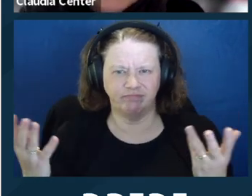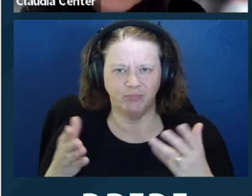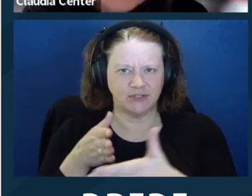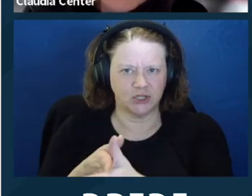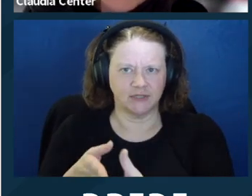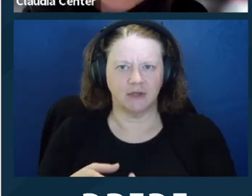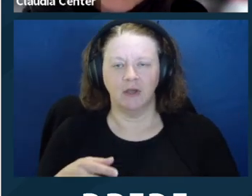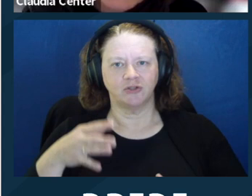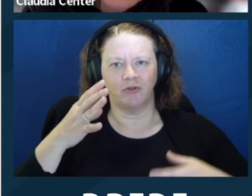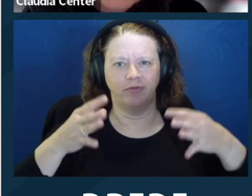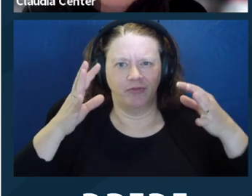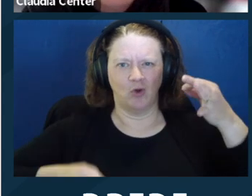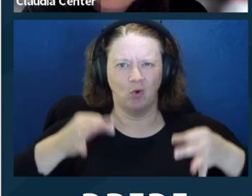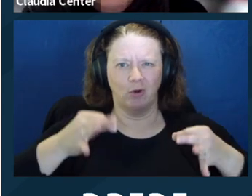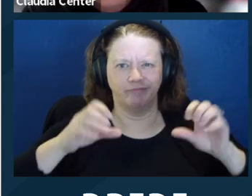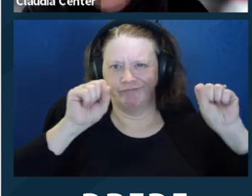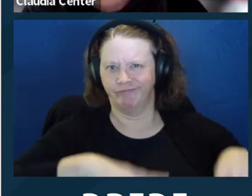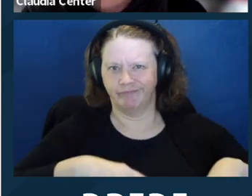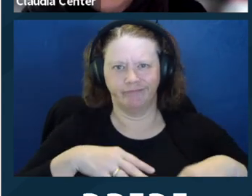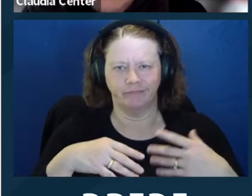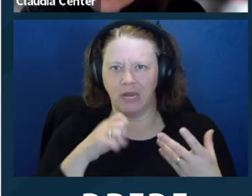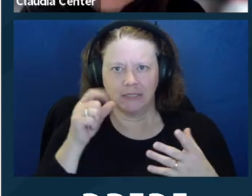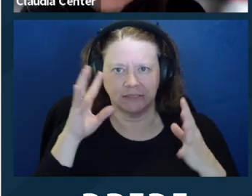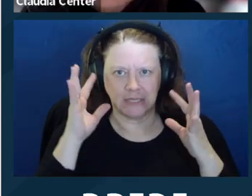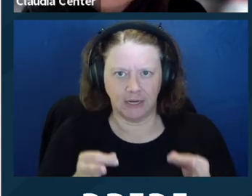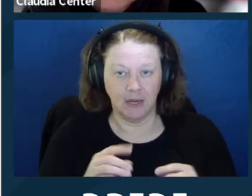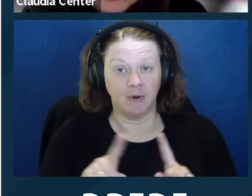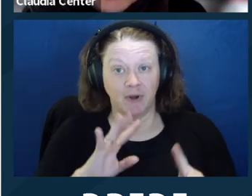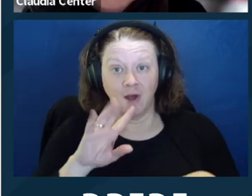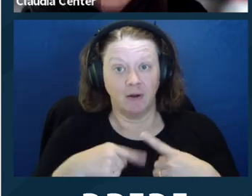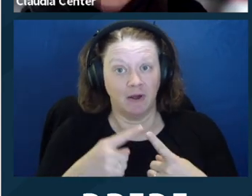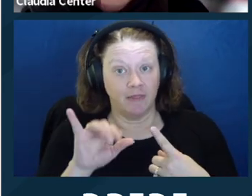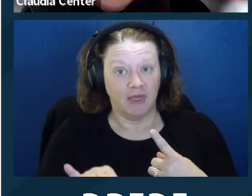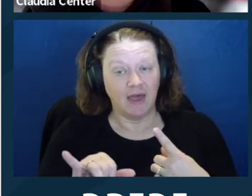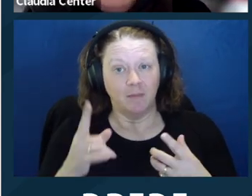in this case the spouse who, you know, was kind of positioned as a supporter, and where